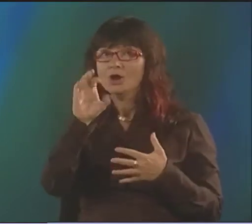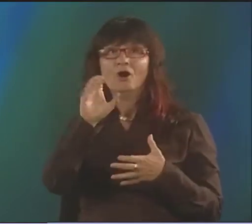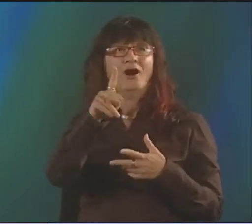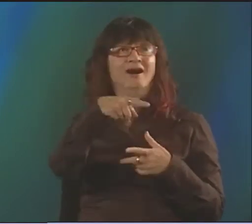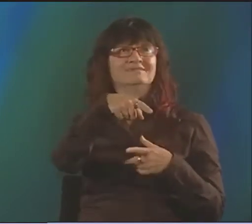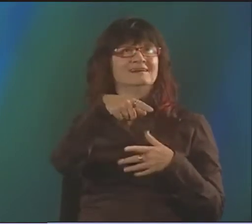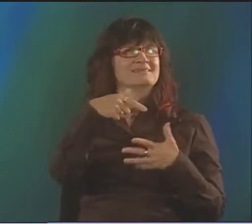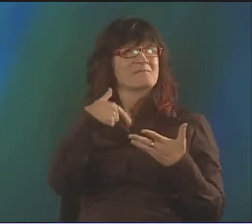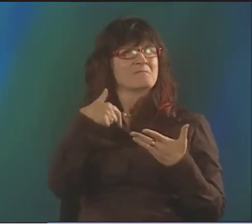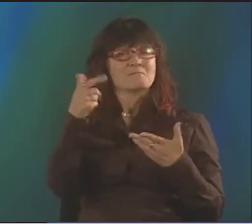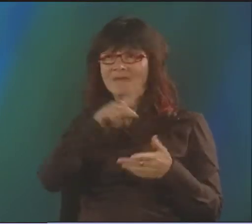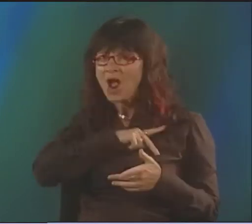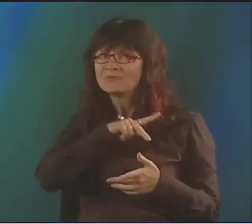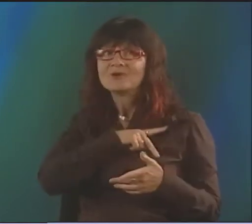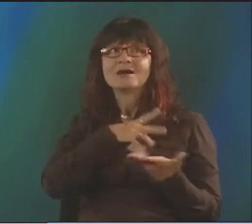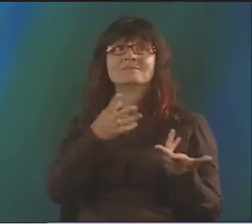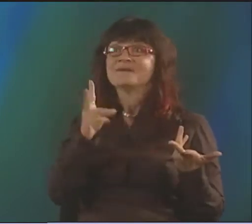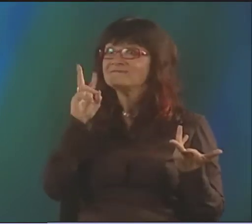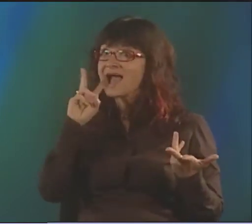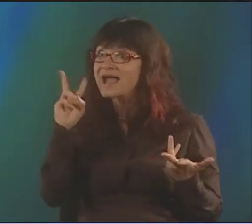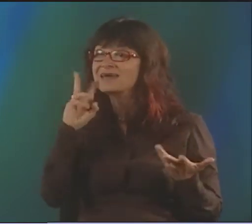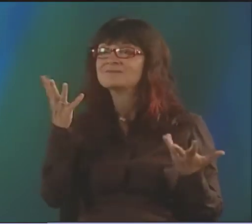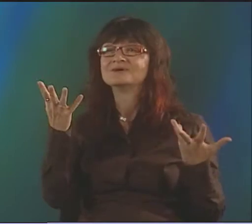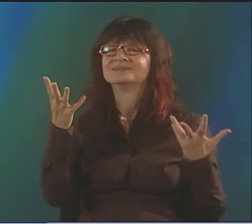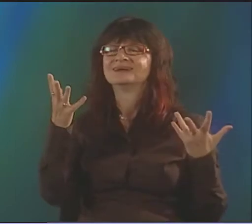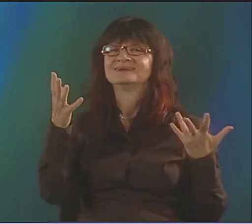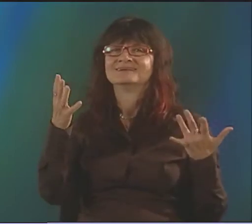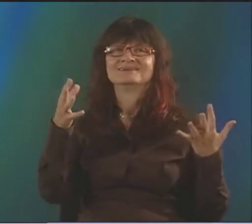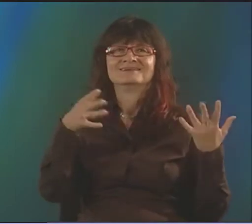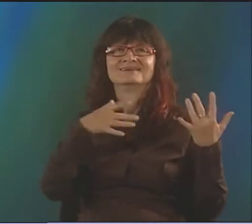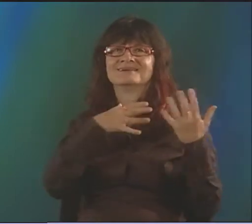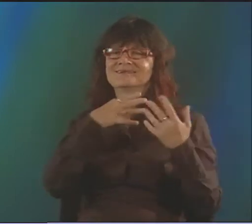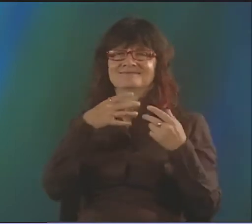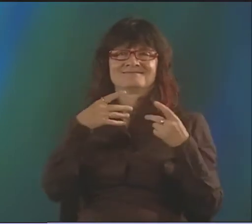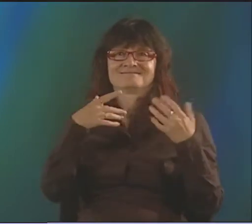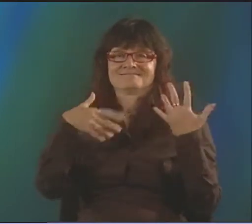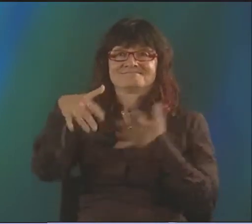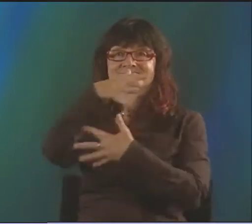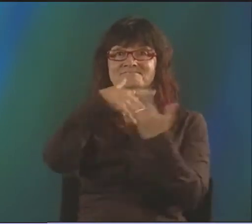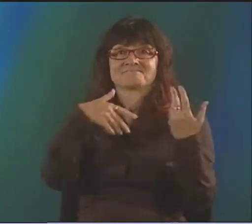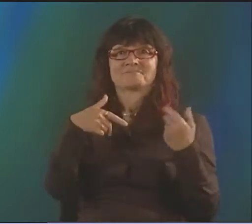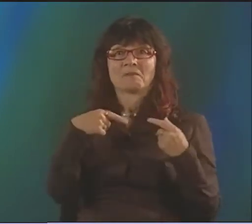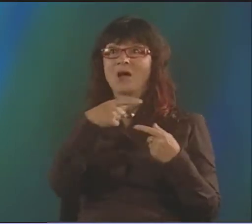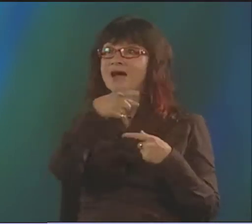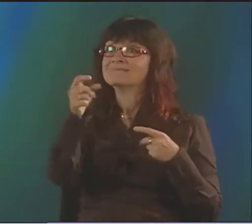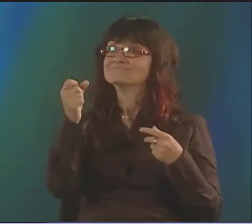HE WAS THERE. PETER COOK WAS THERE. PATRICK, VALLI, CLAYTON VALLI.